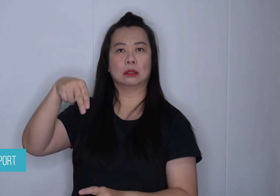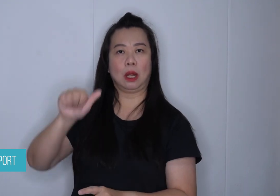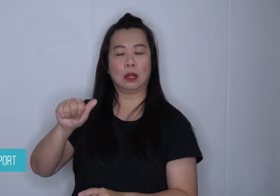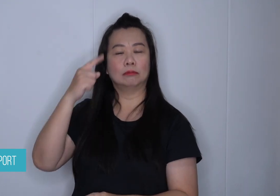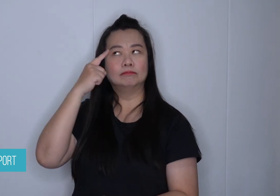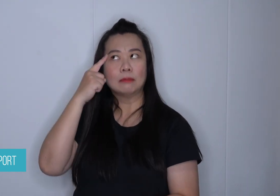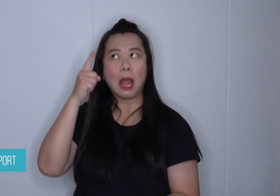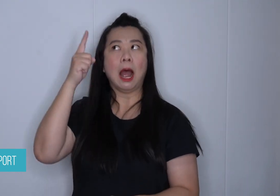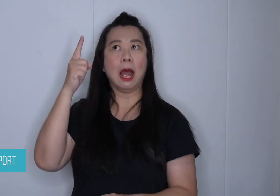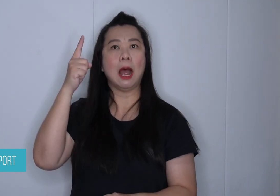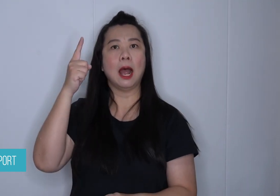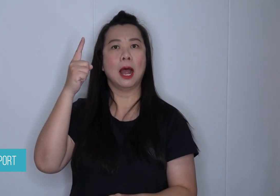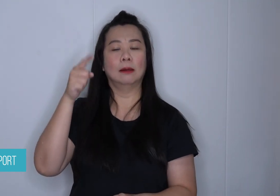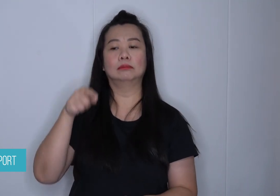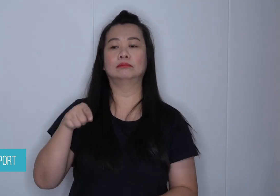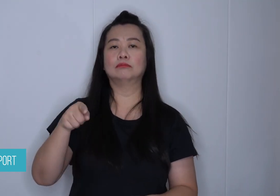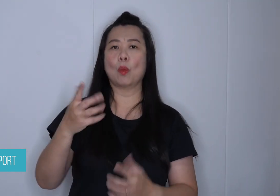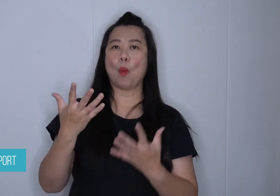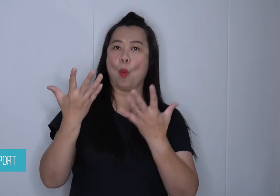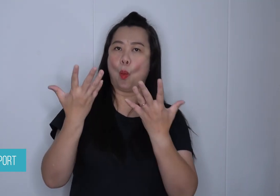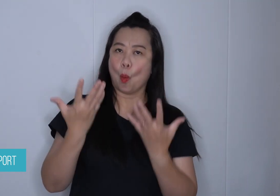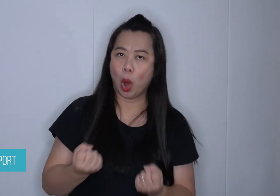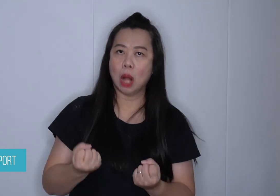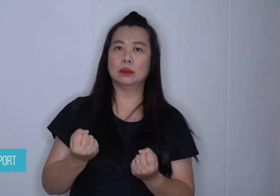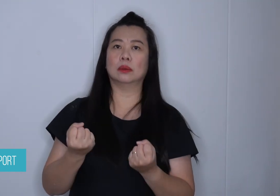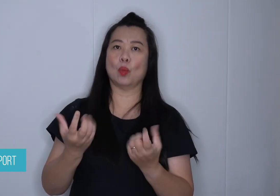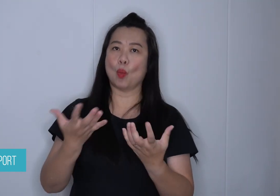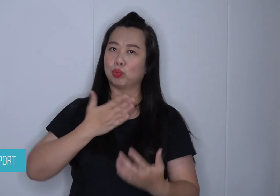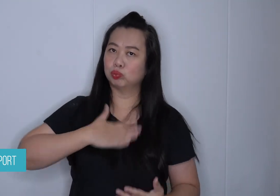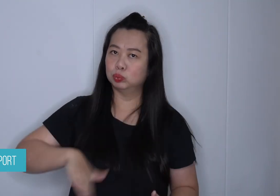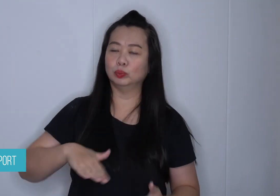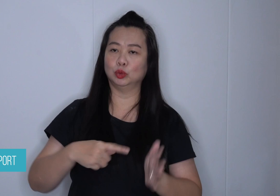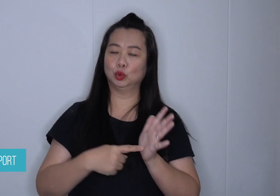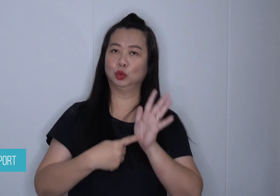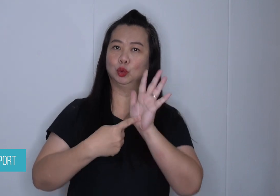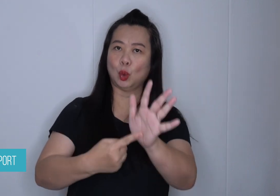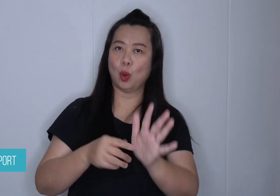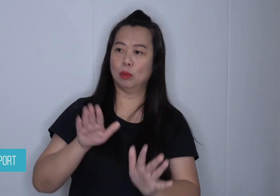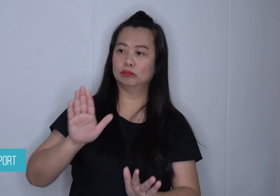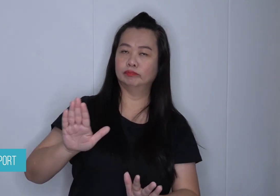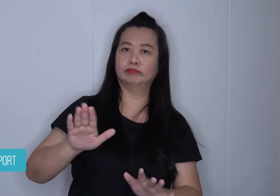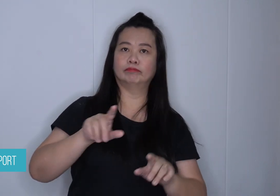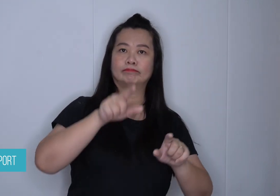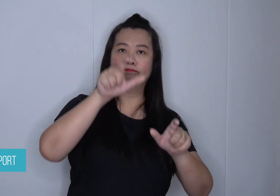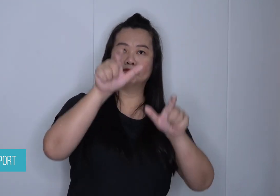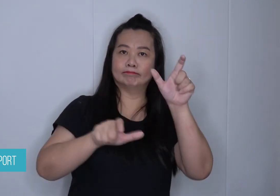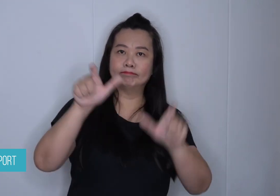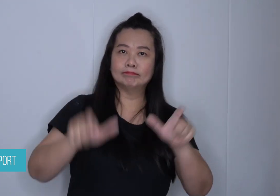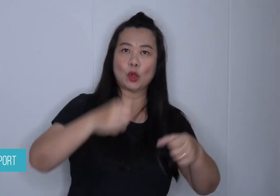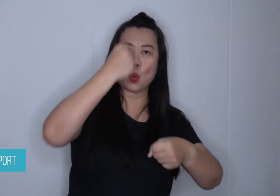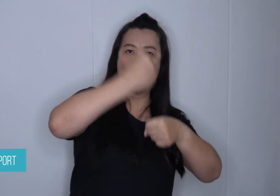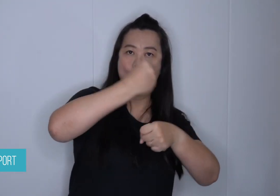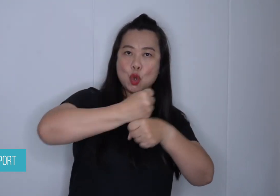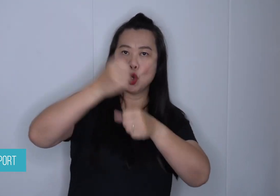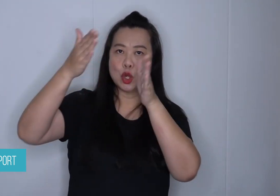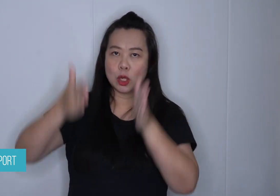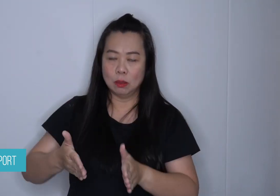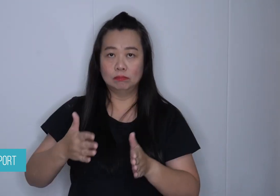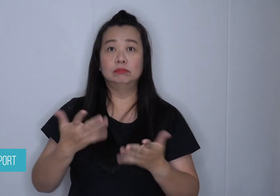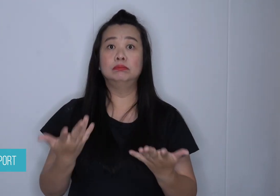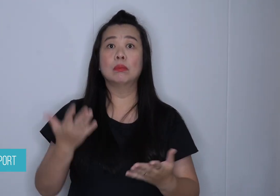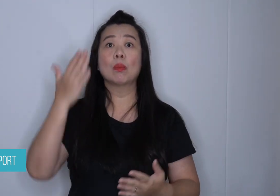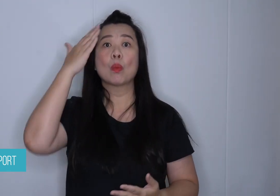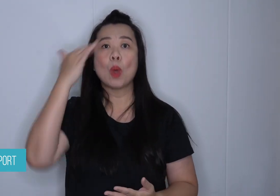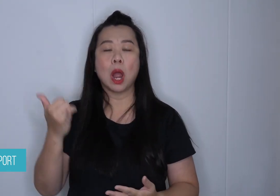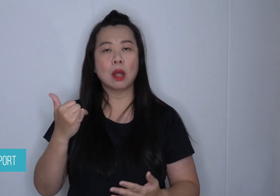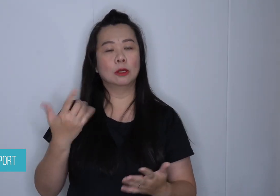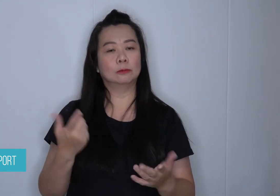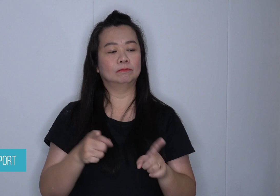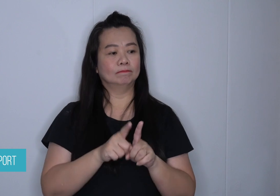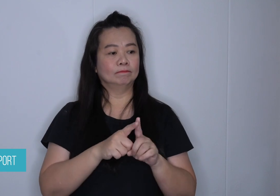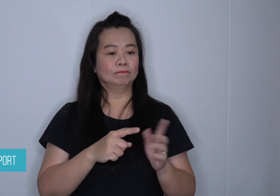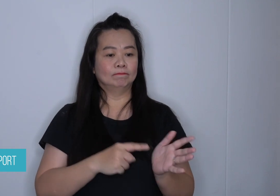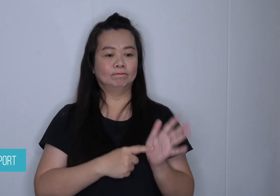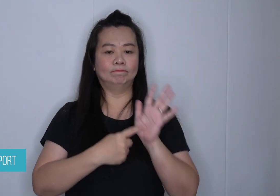to include employees from various positions to show the importance